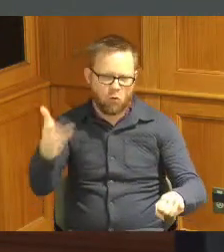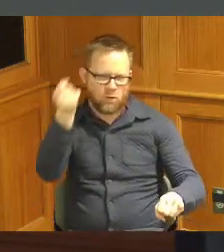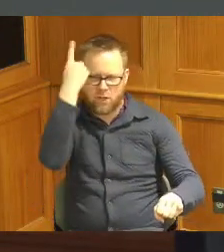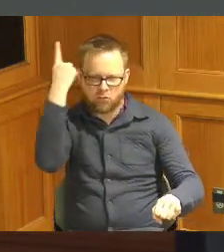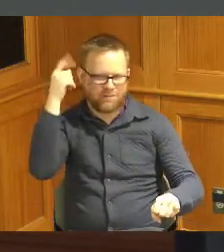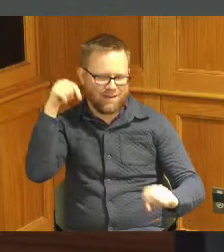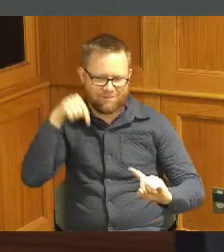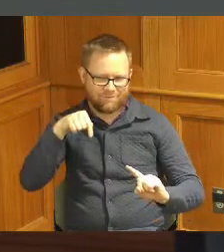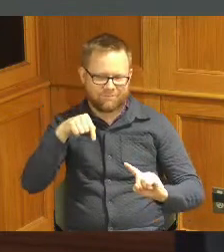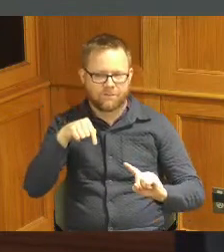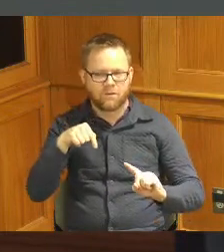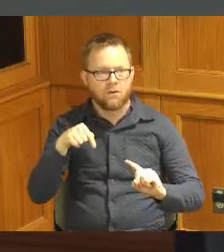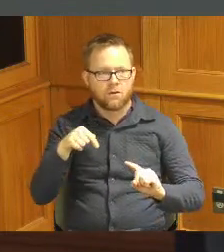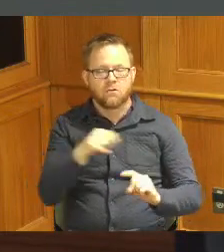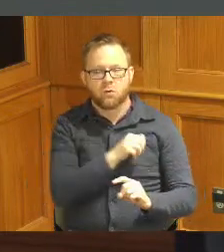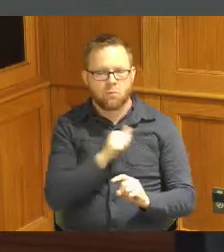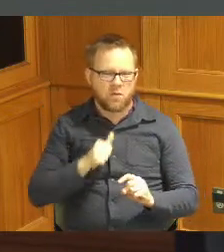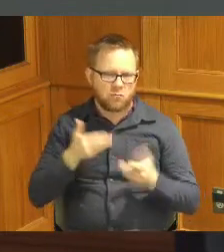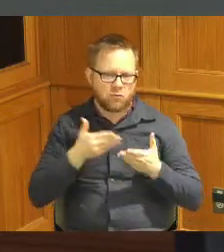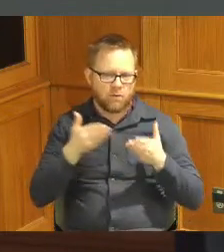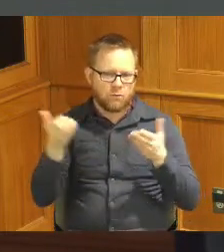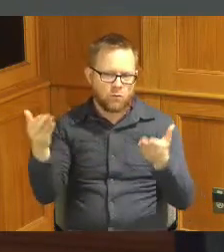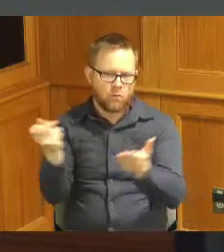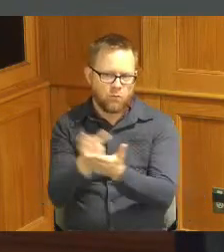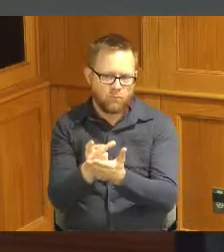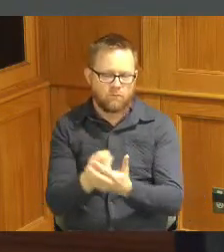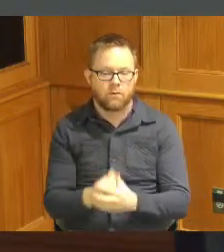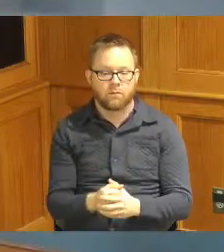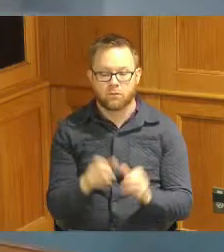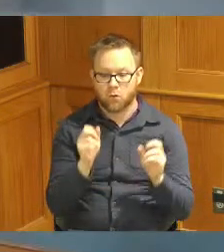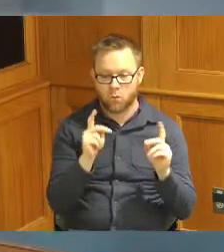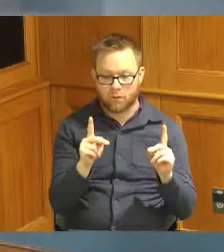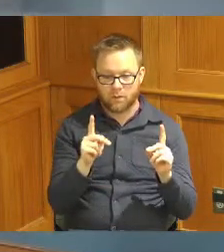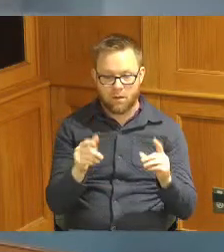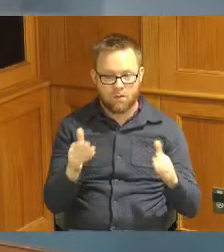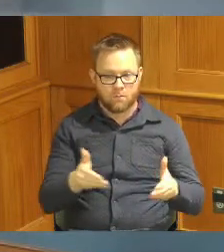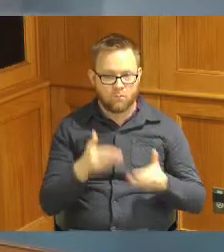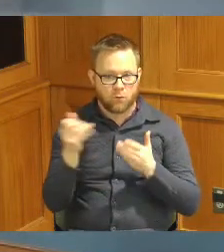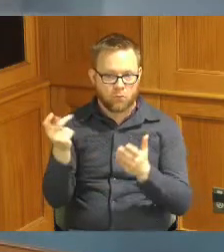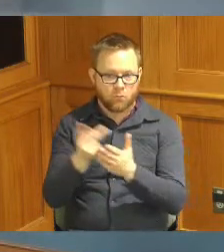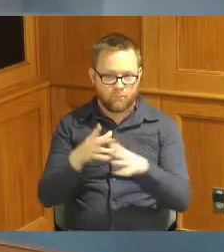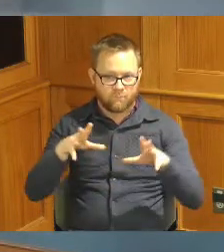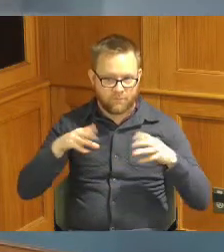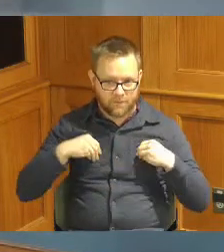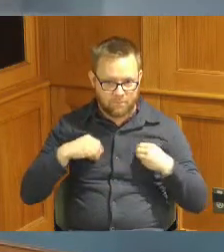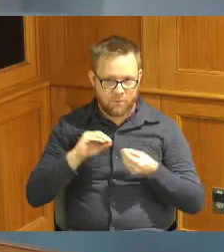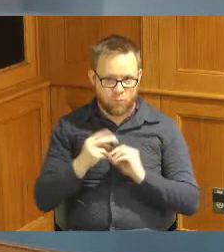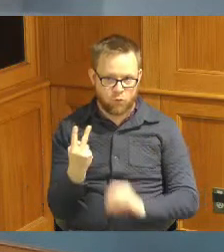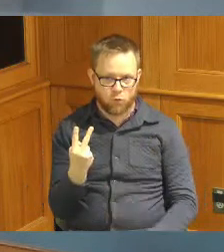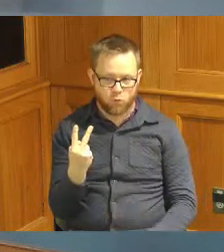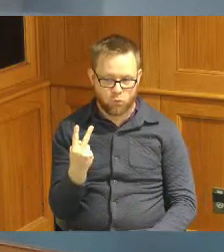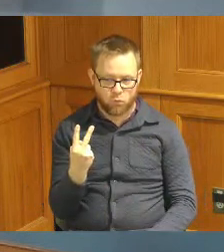the agenda so the Administration does recommend approval okay I put a motion to adopt by leave too